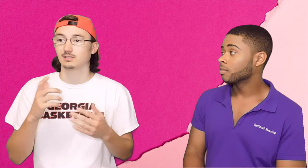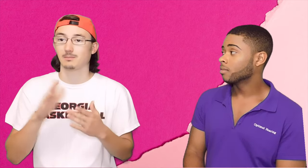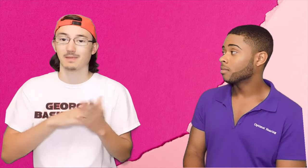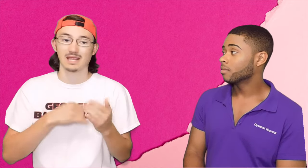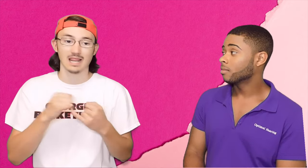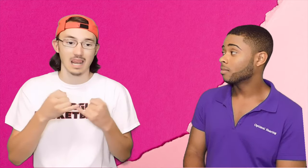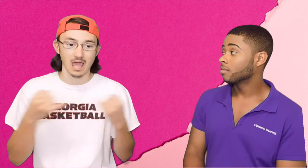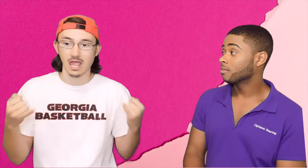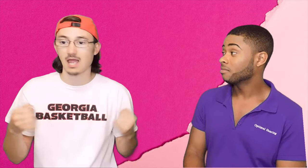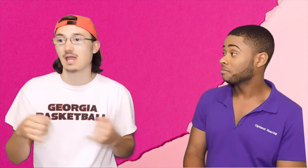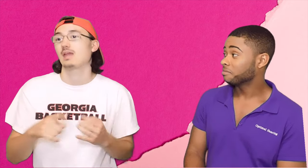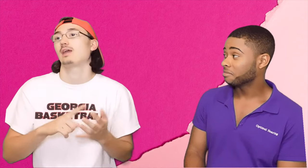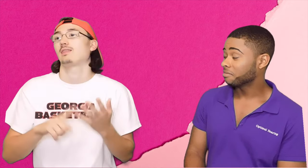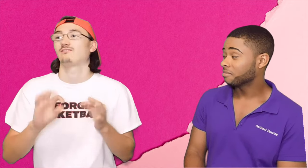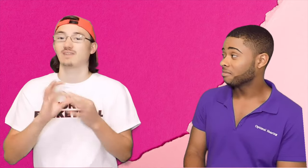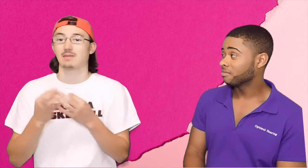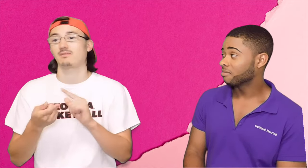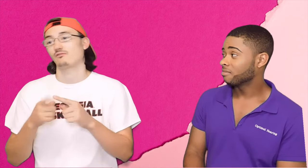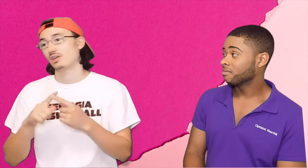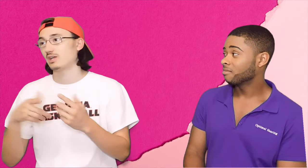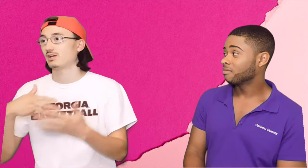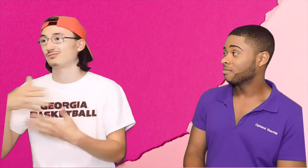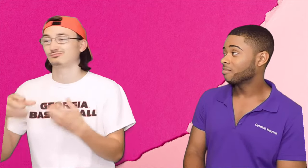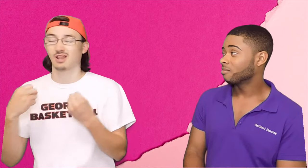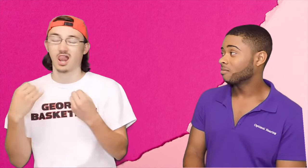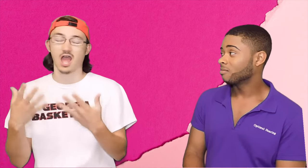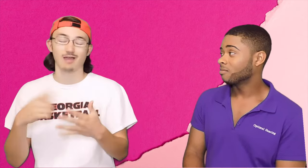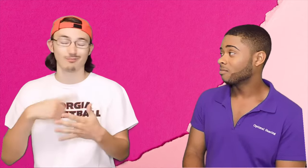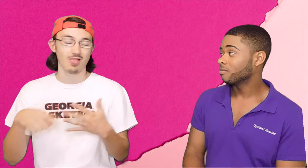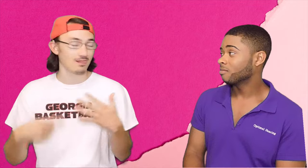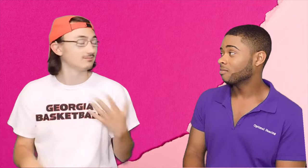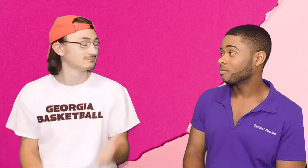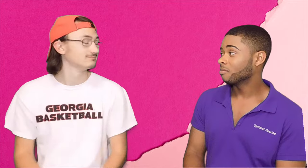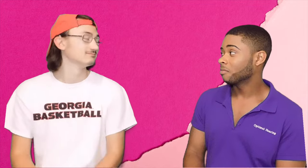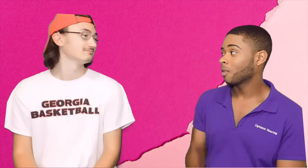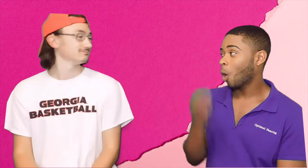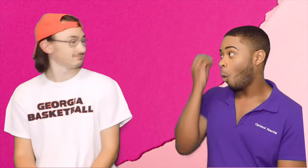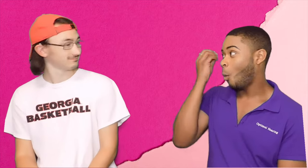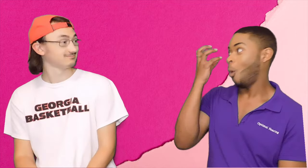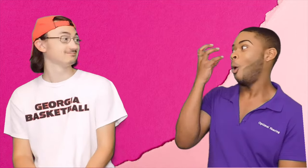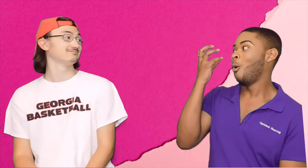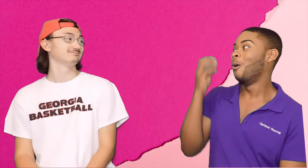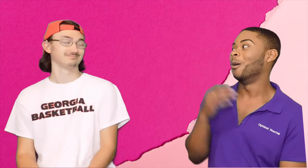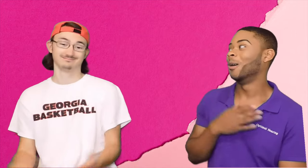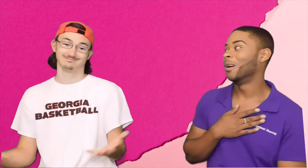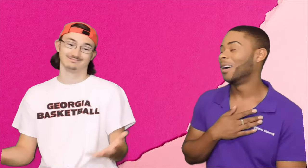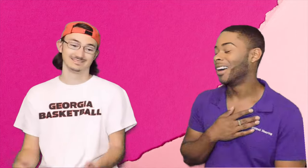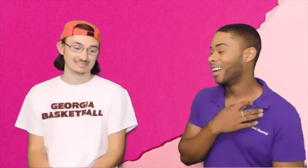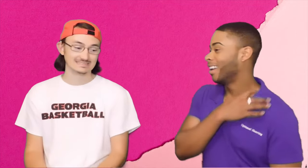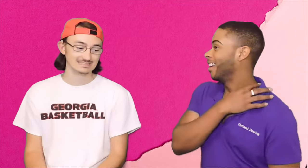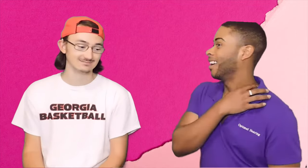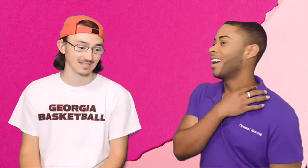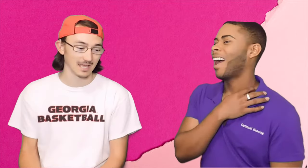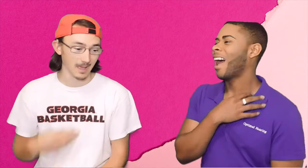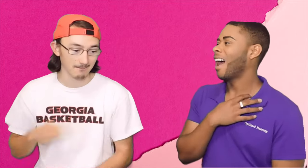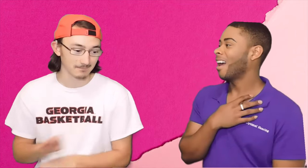I'm also on Paint Line, and I you know, hang out with family friends. Bryce: Whoa. Luke: Yeah, I'm busy